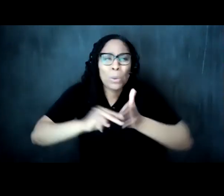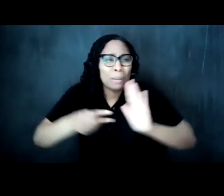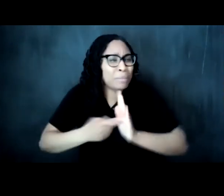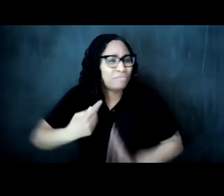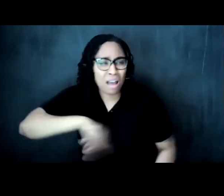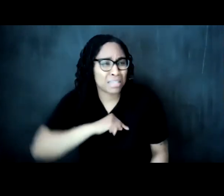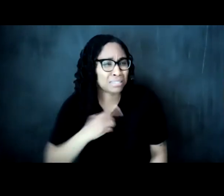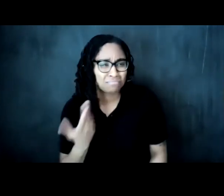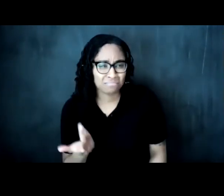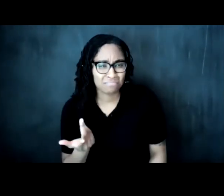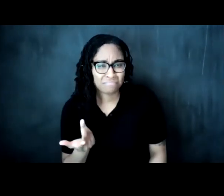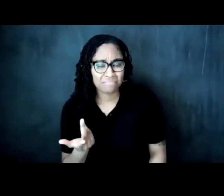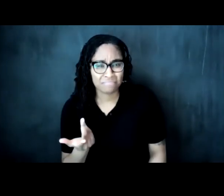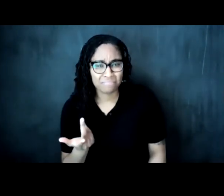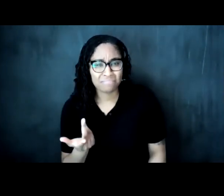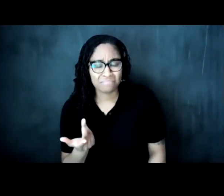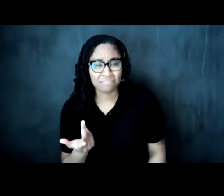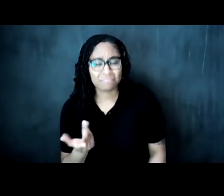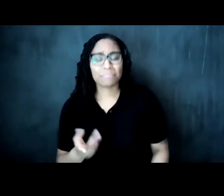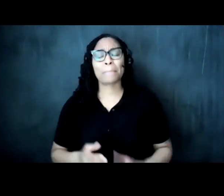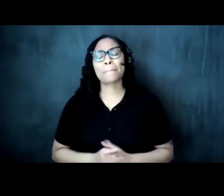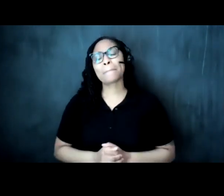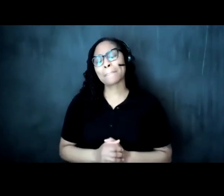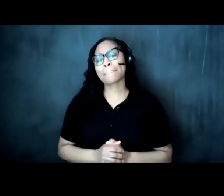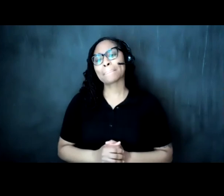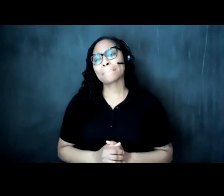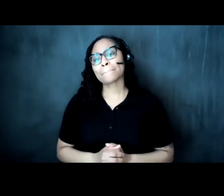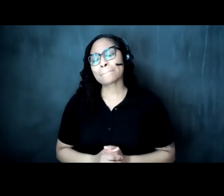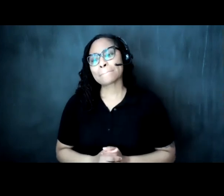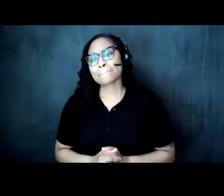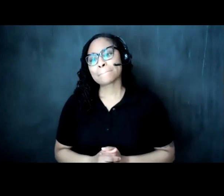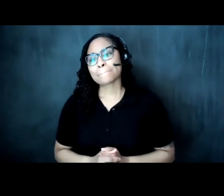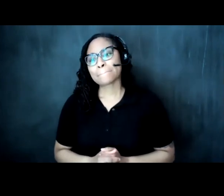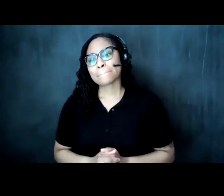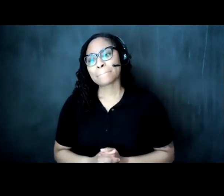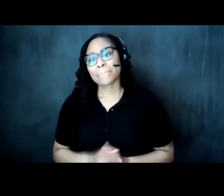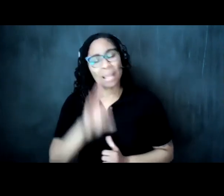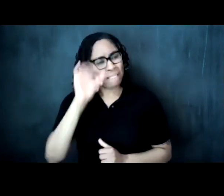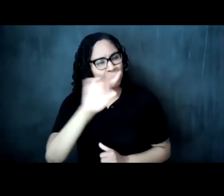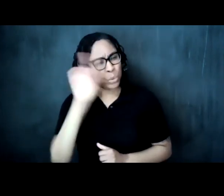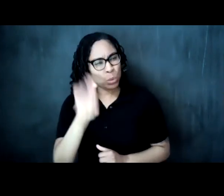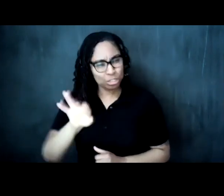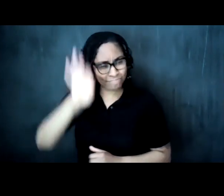eac community right i raise that question as someone